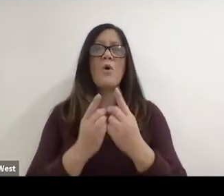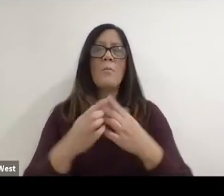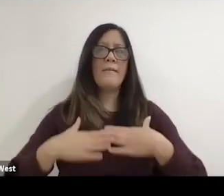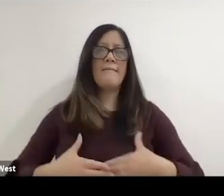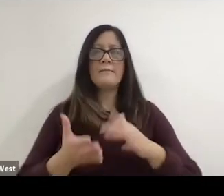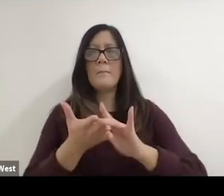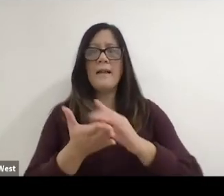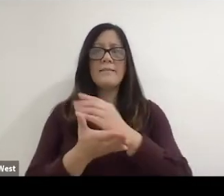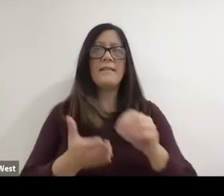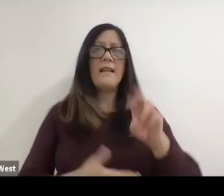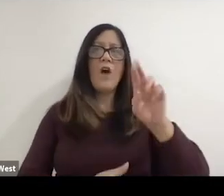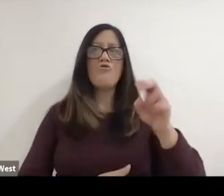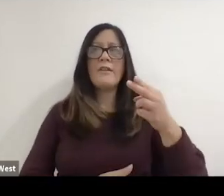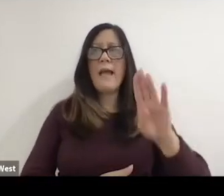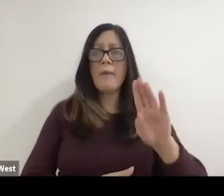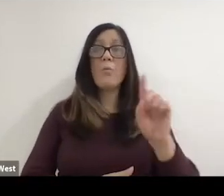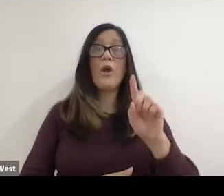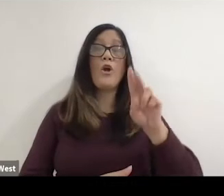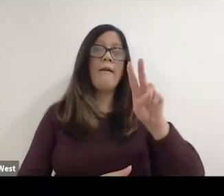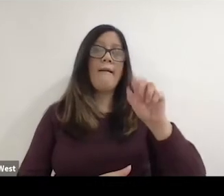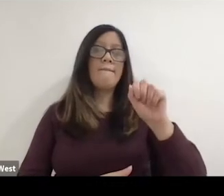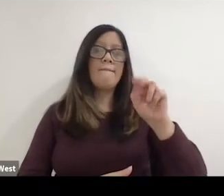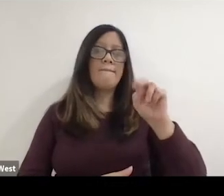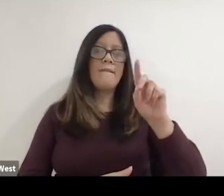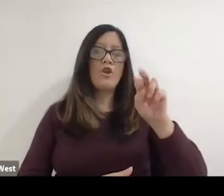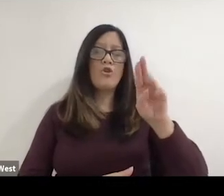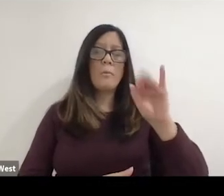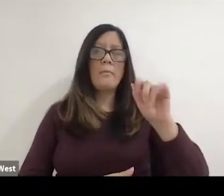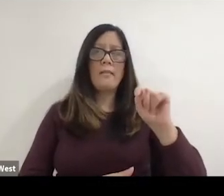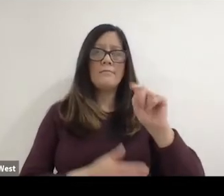physical medicine and rehabilitation at Vanderbilt University in Nashville, TN.